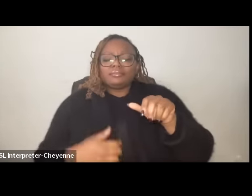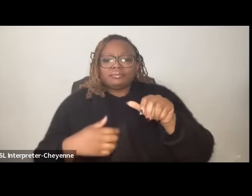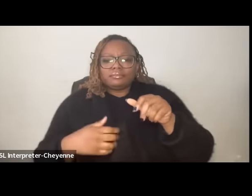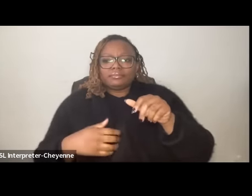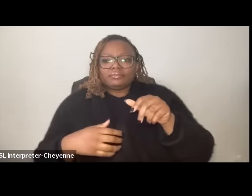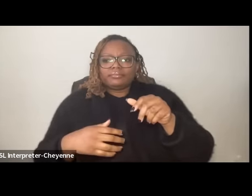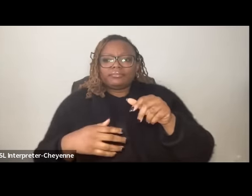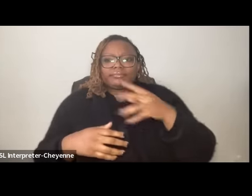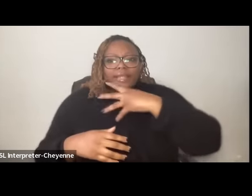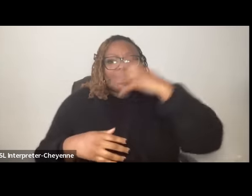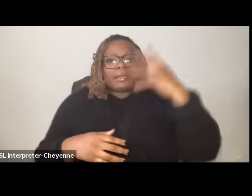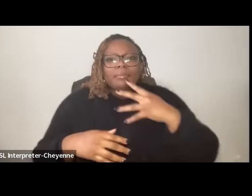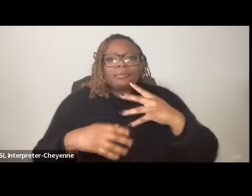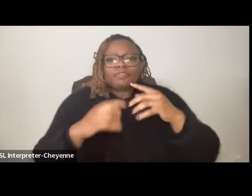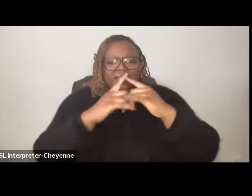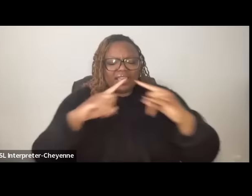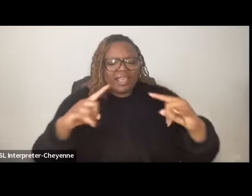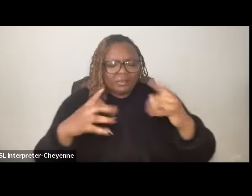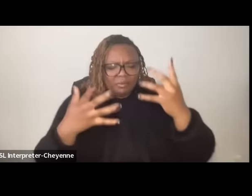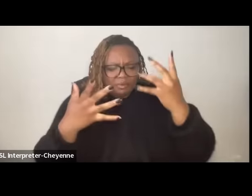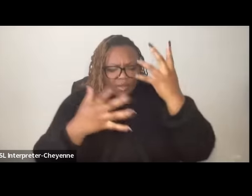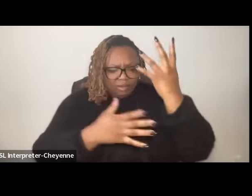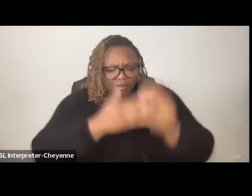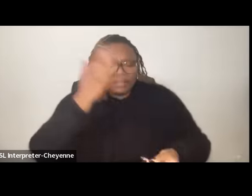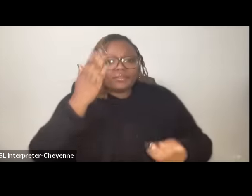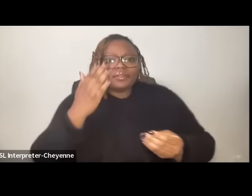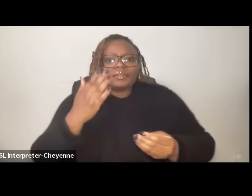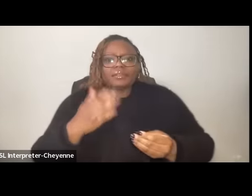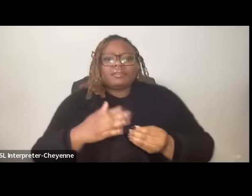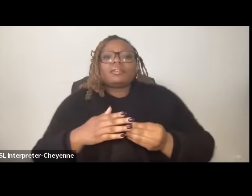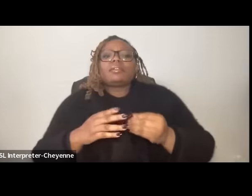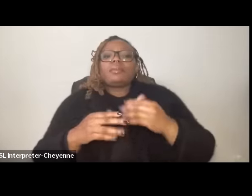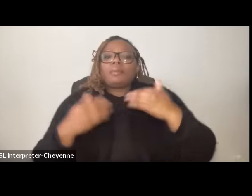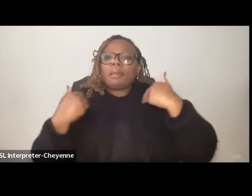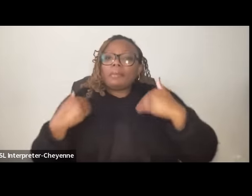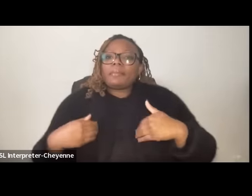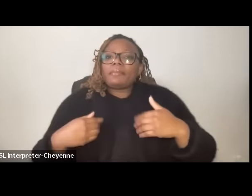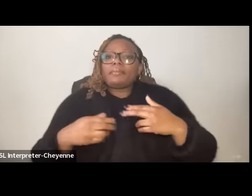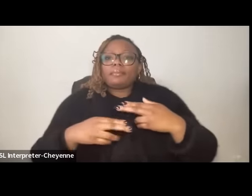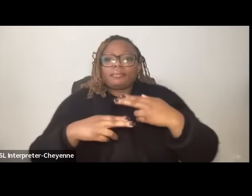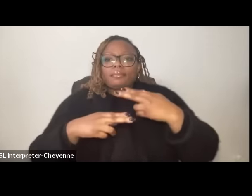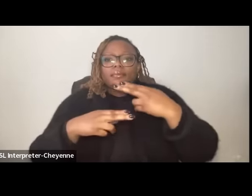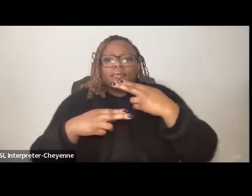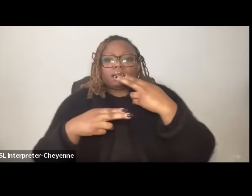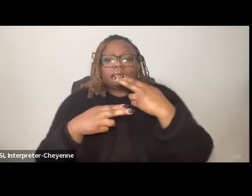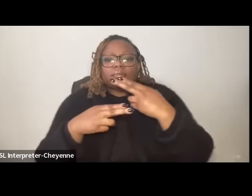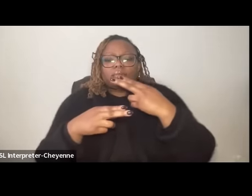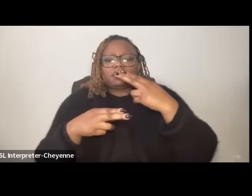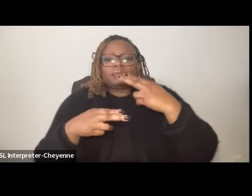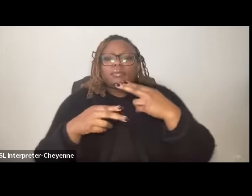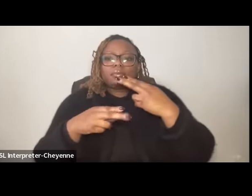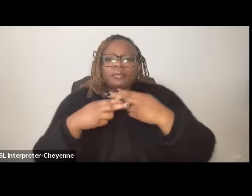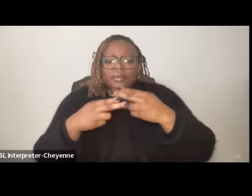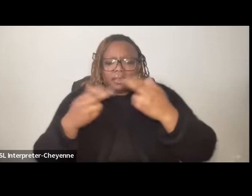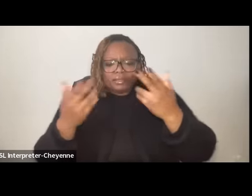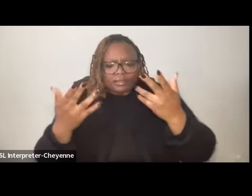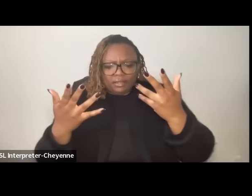crater beneath which unknown and unnamed bodies are in tuned a Broken Man cradles his daughter